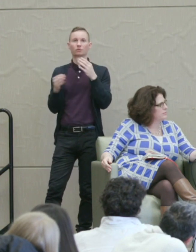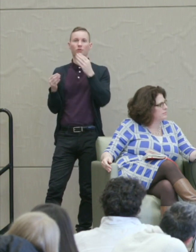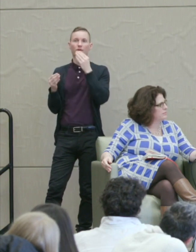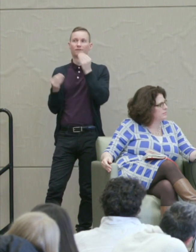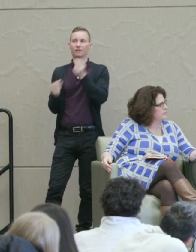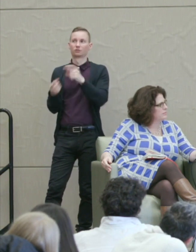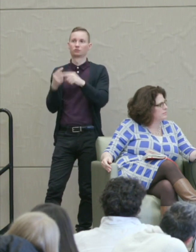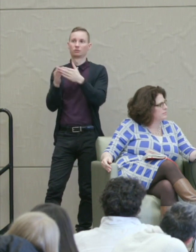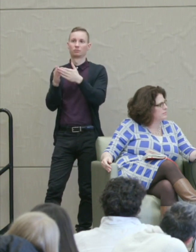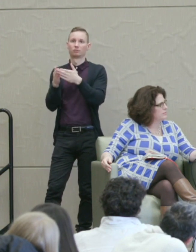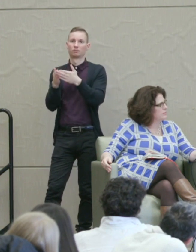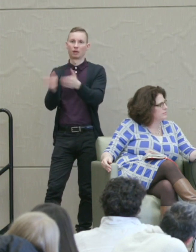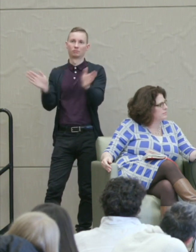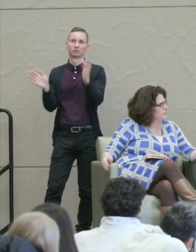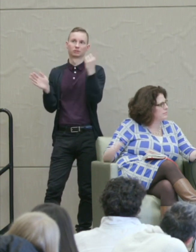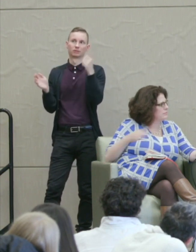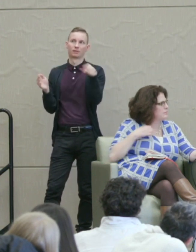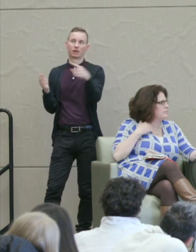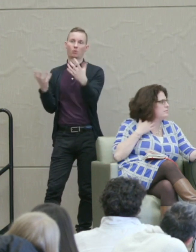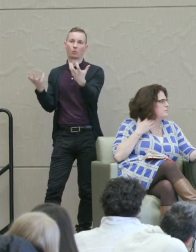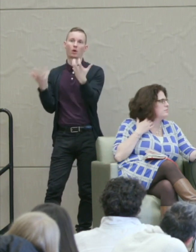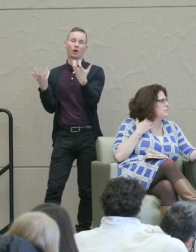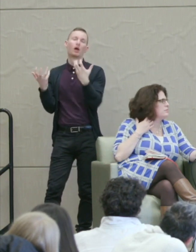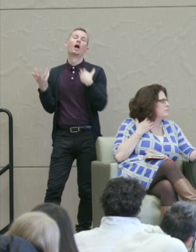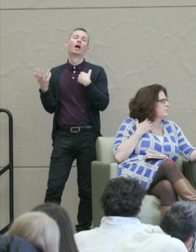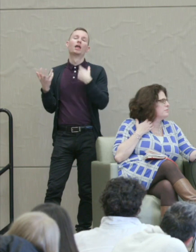But I think we all have a responsibility to work against that kind of thing.